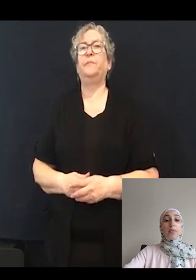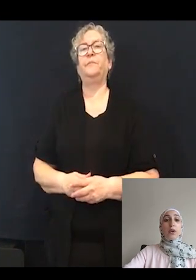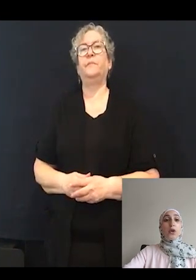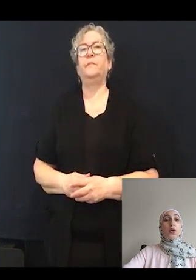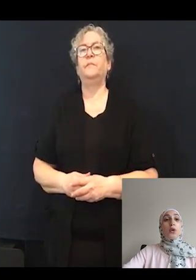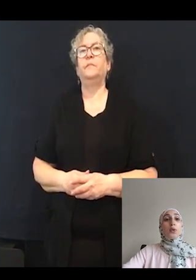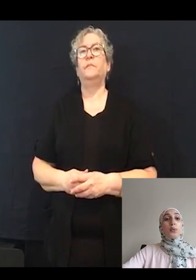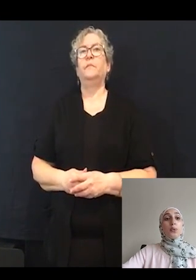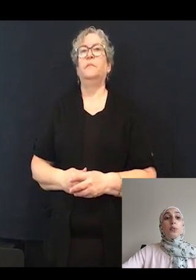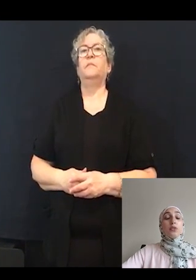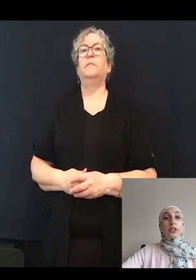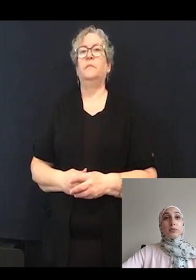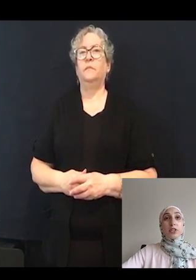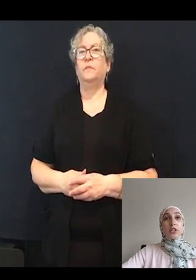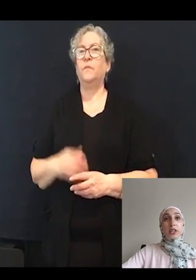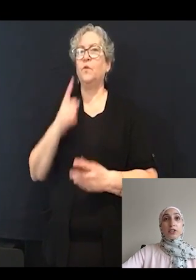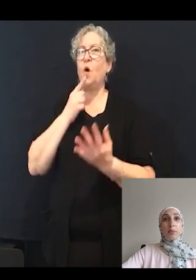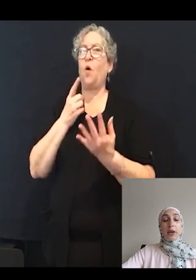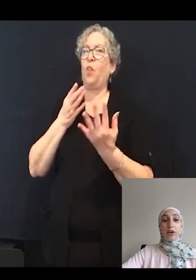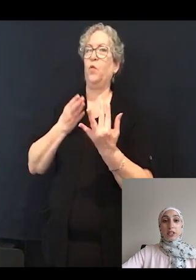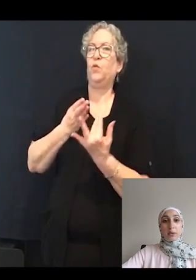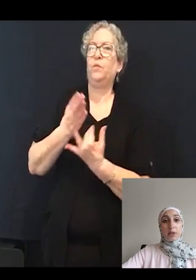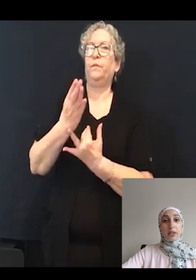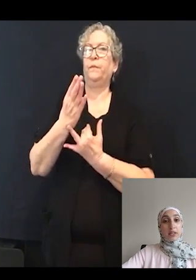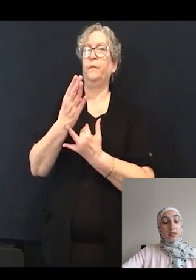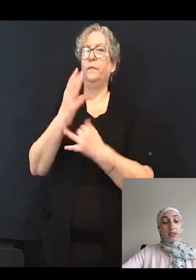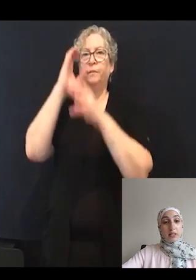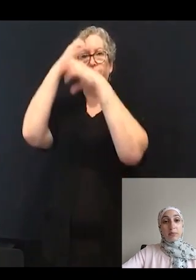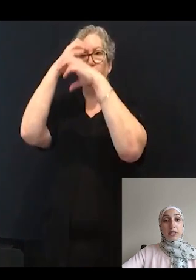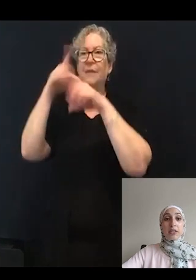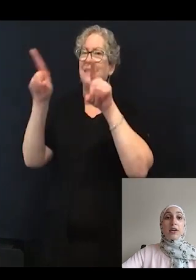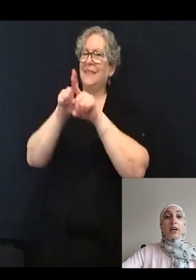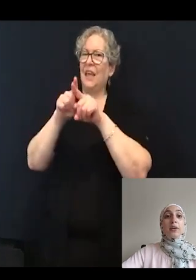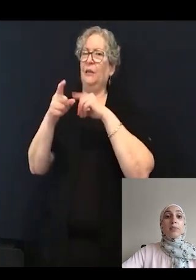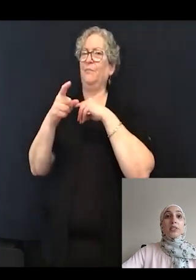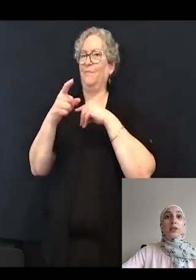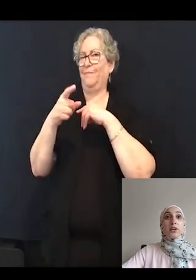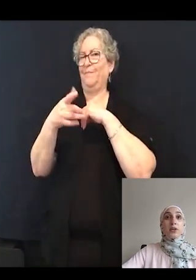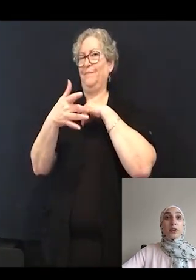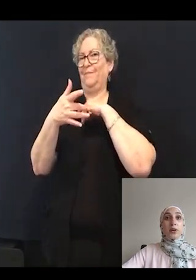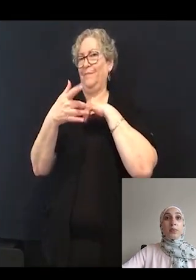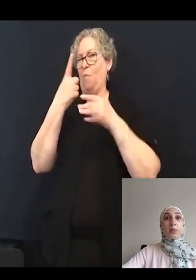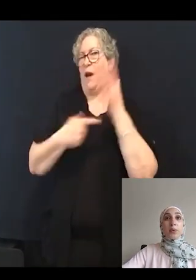Through transmission electron microscopy, the same technique I presented earlier, we were able to observe